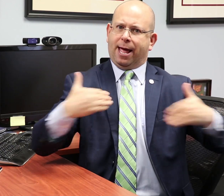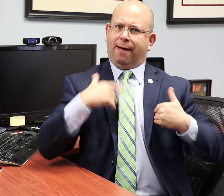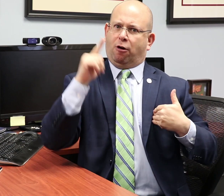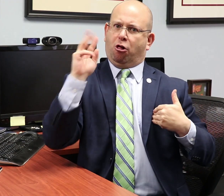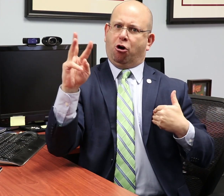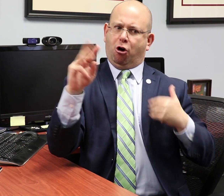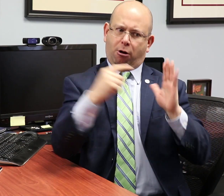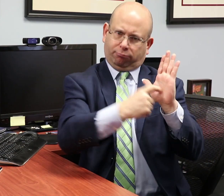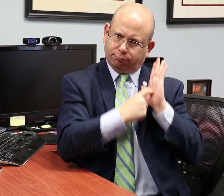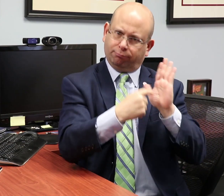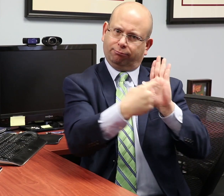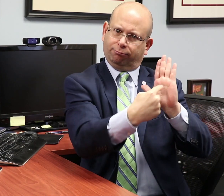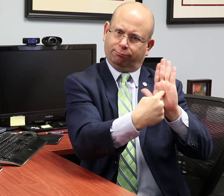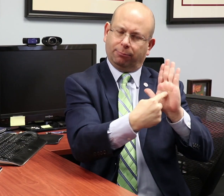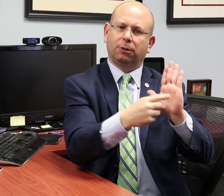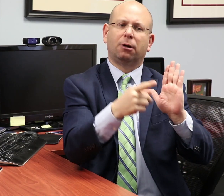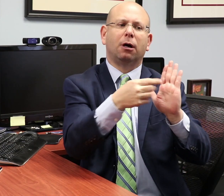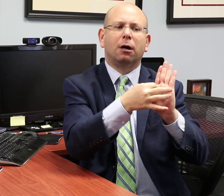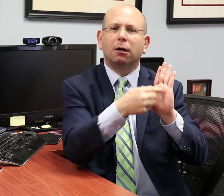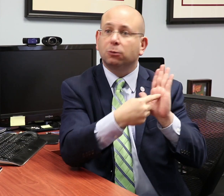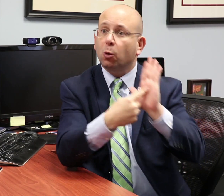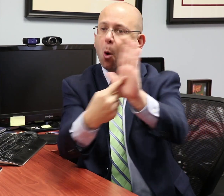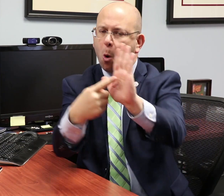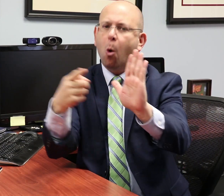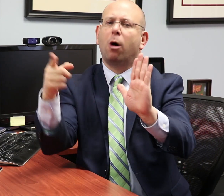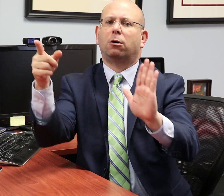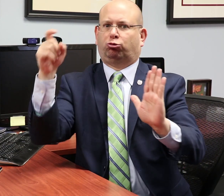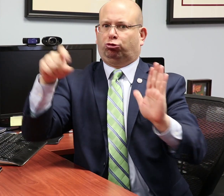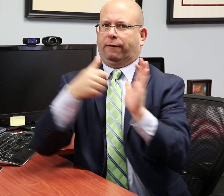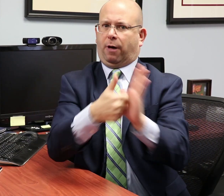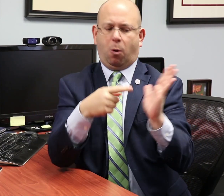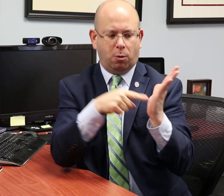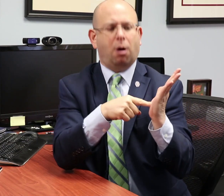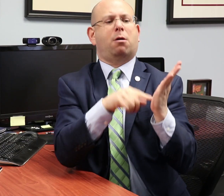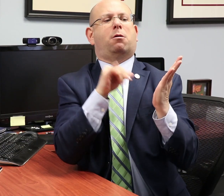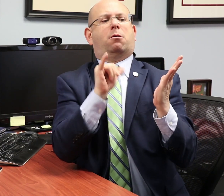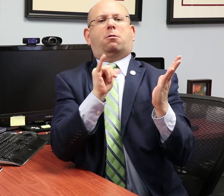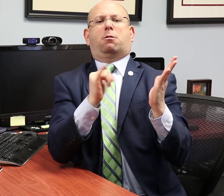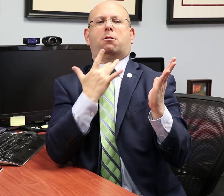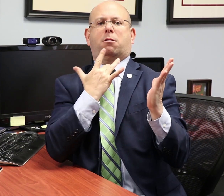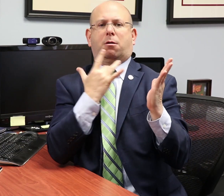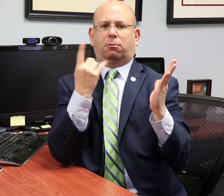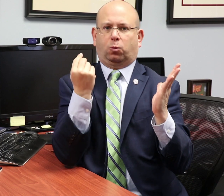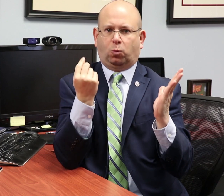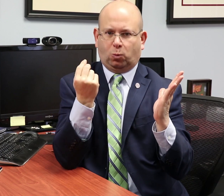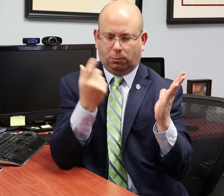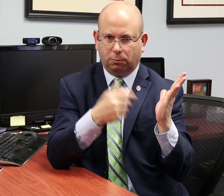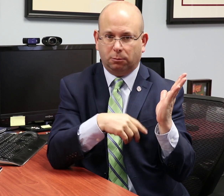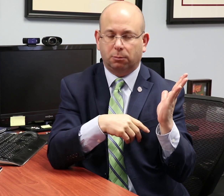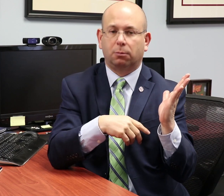for these offices or conferences; these letters explain what the law requires for access.